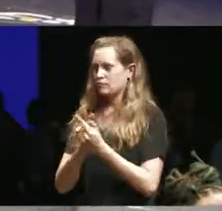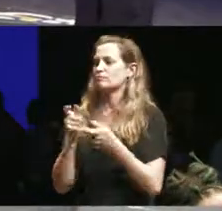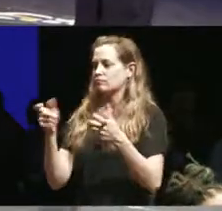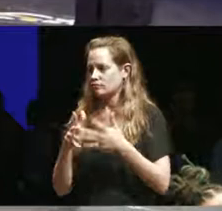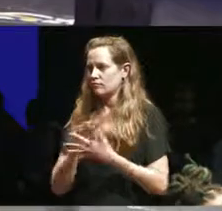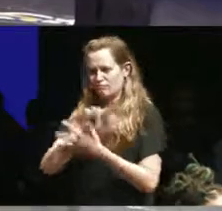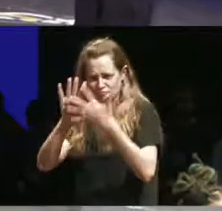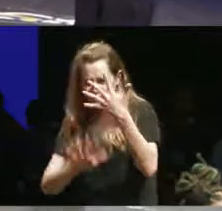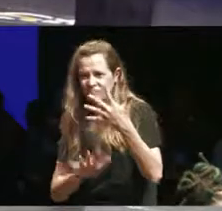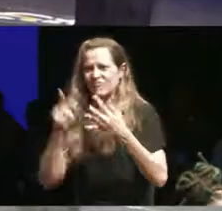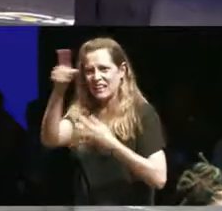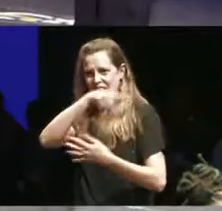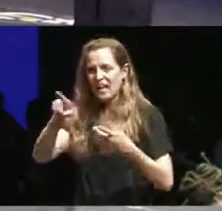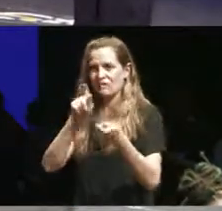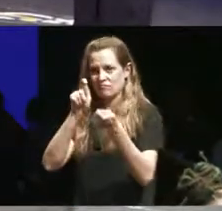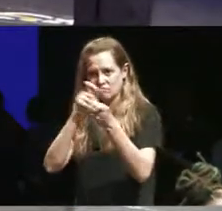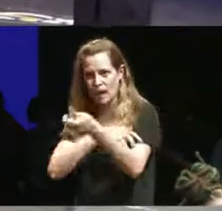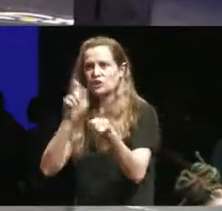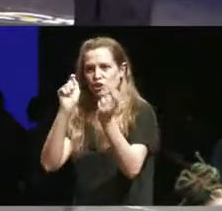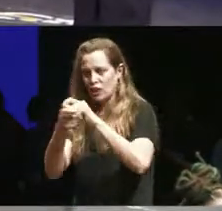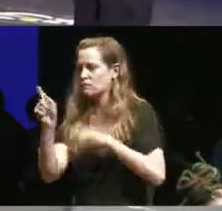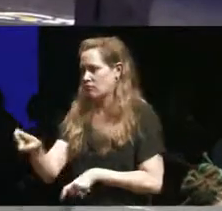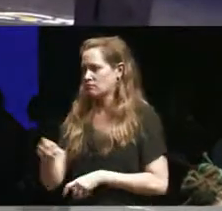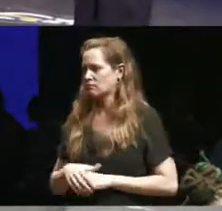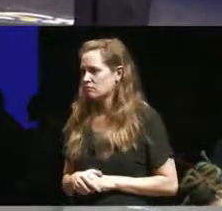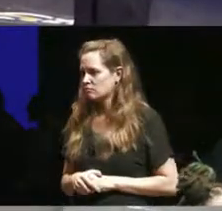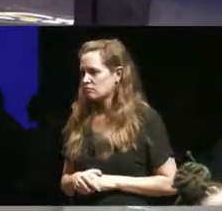roles and I think what I've heard a lot of is that we we we cannot be asked to